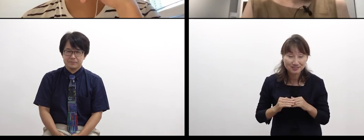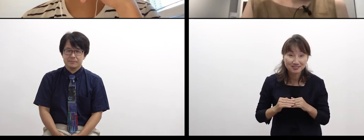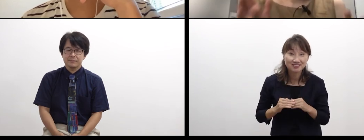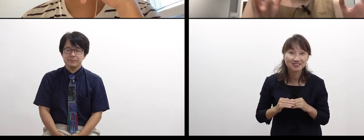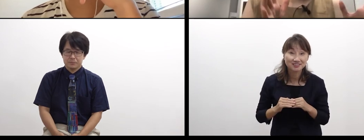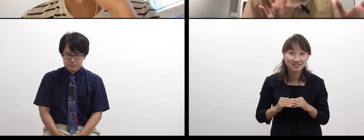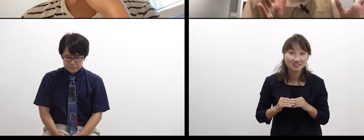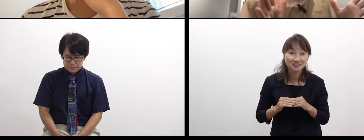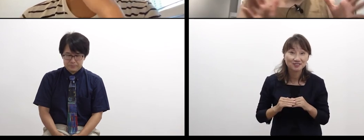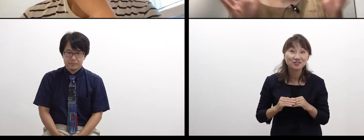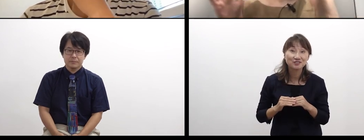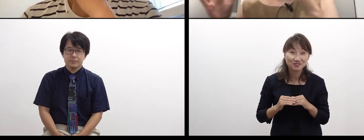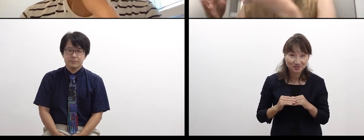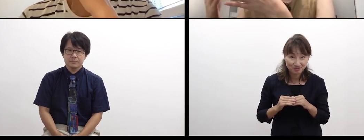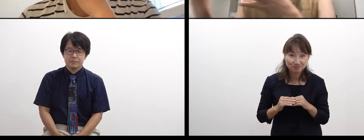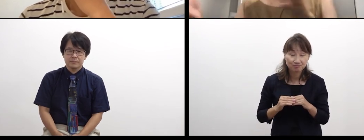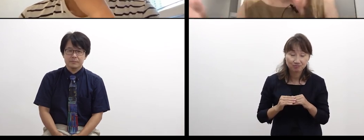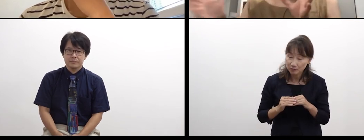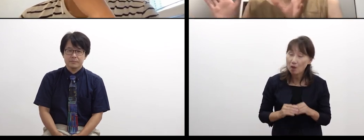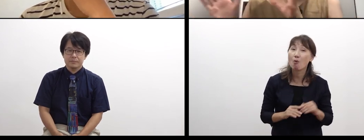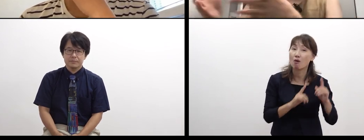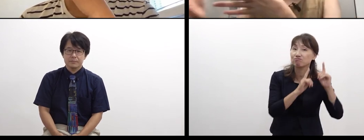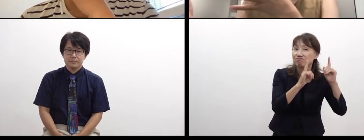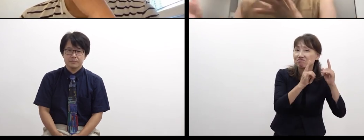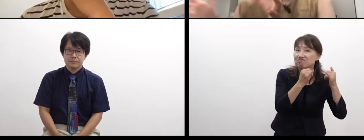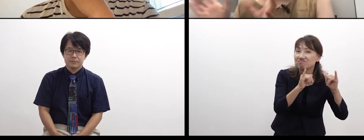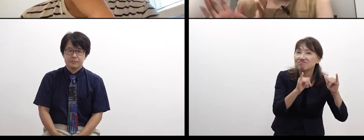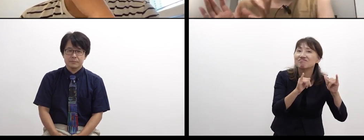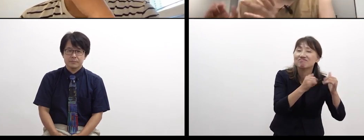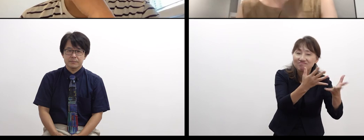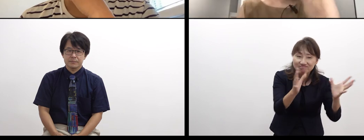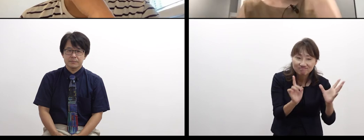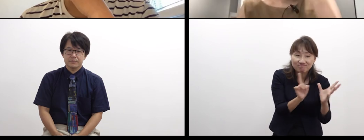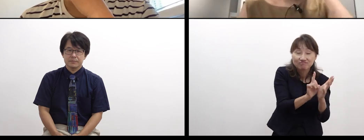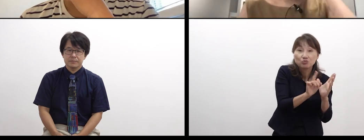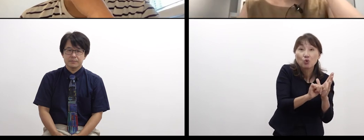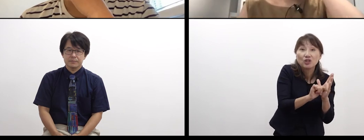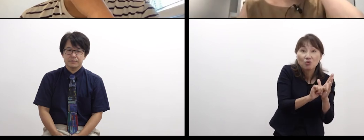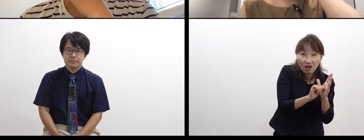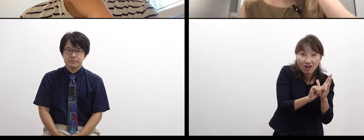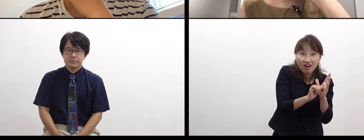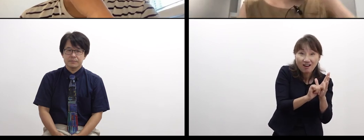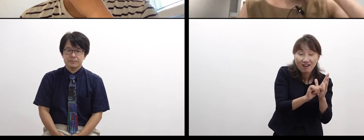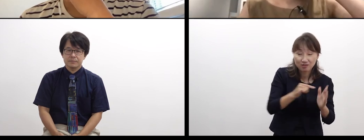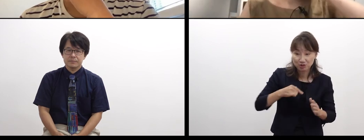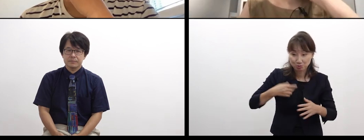When I’m with hearing people, I as a person who talks in sign language